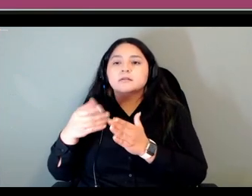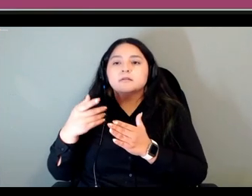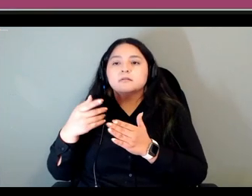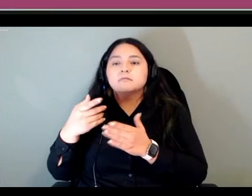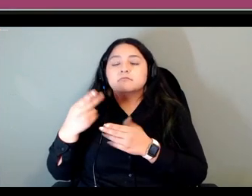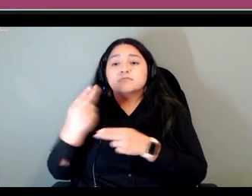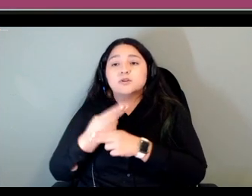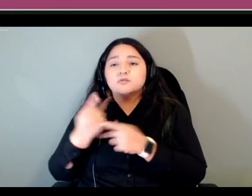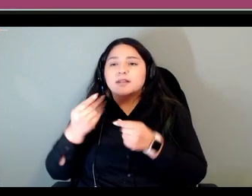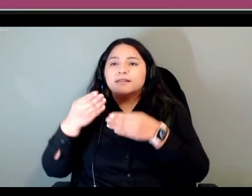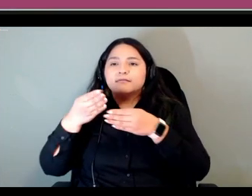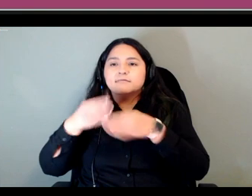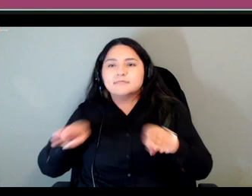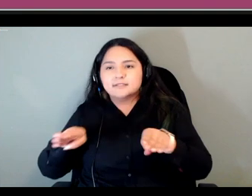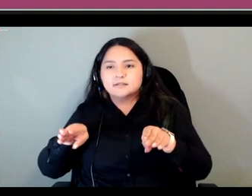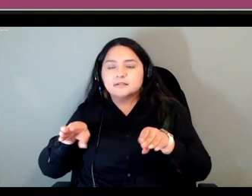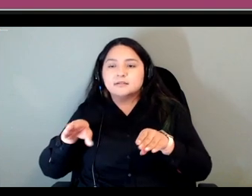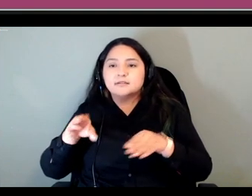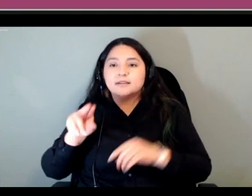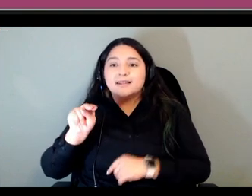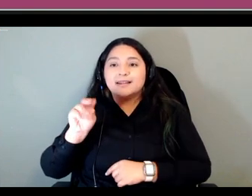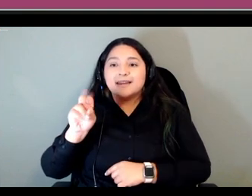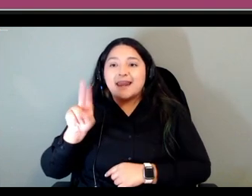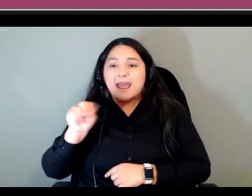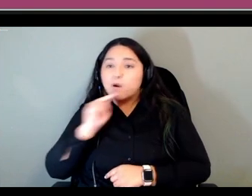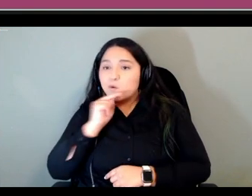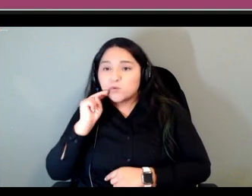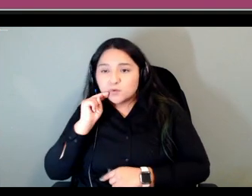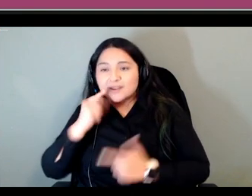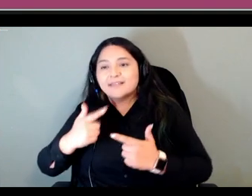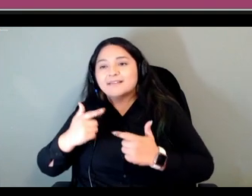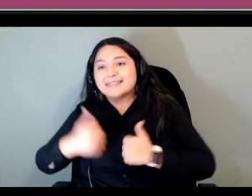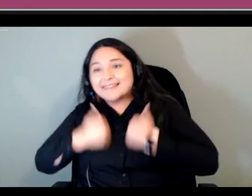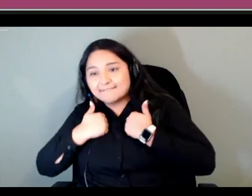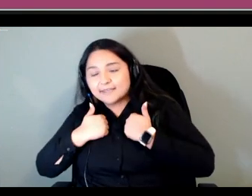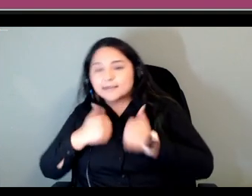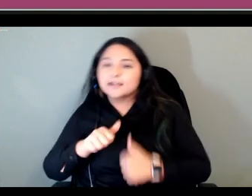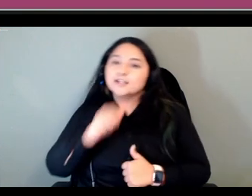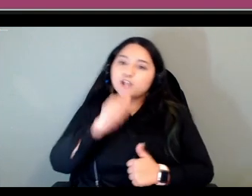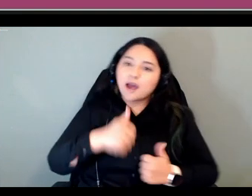sort of living nouns and non-living which are called anime inanimate um and we just